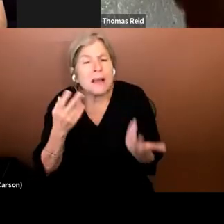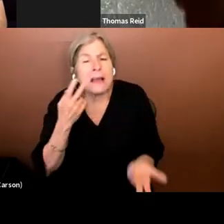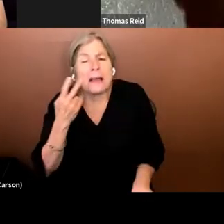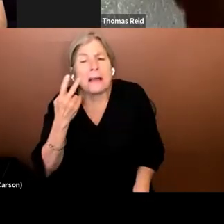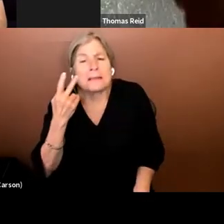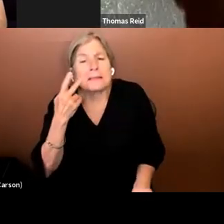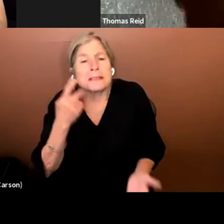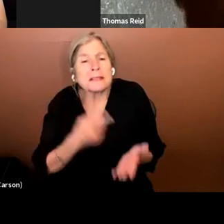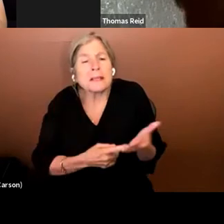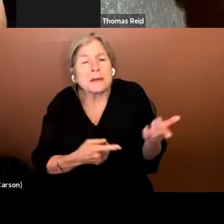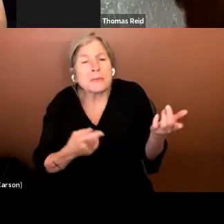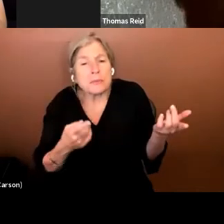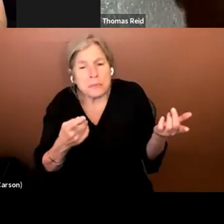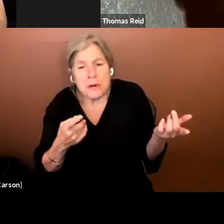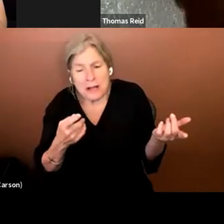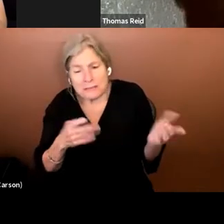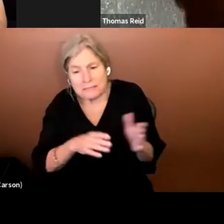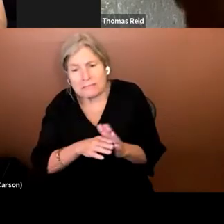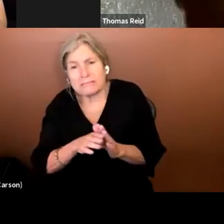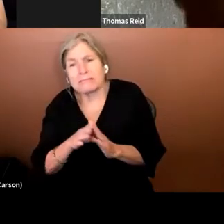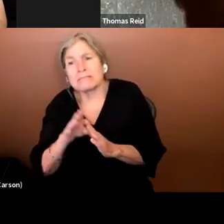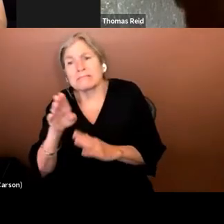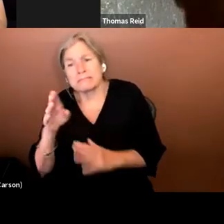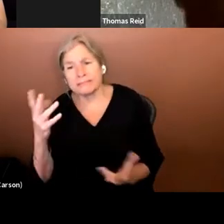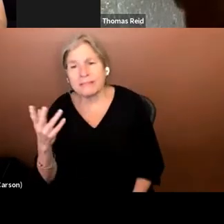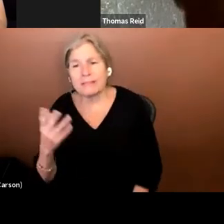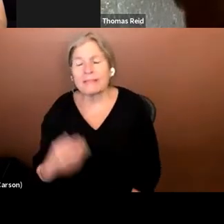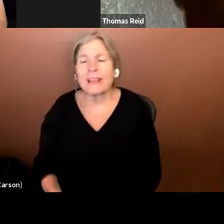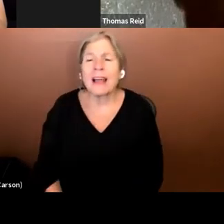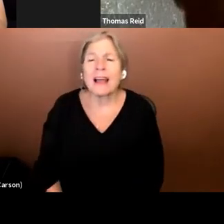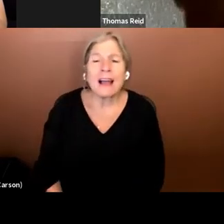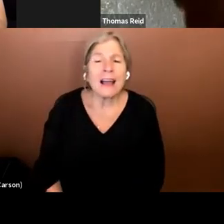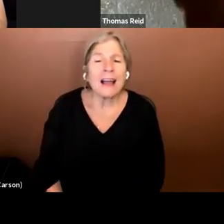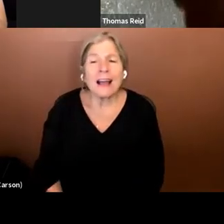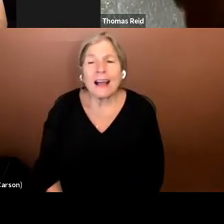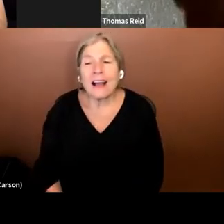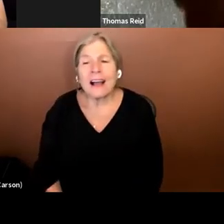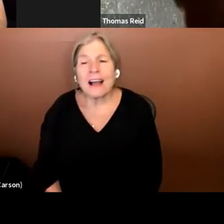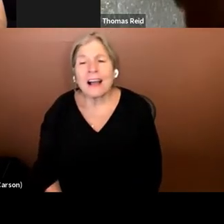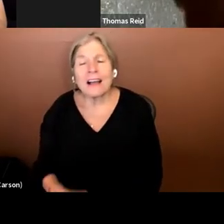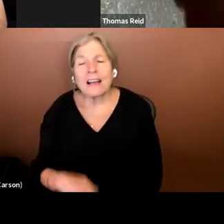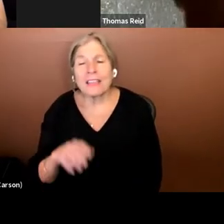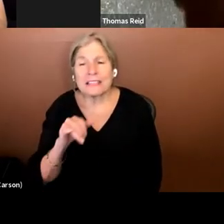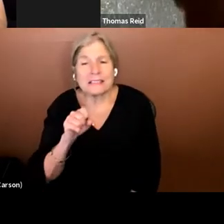shape. But this stuff can't necessarily